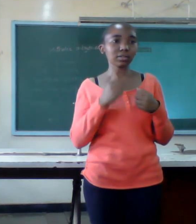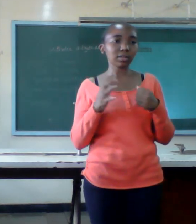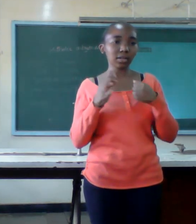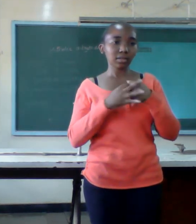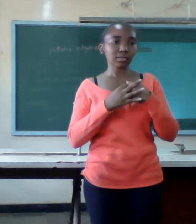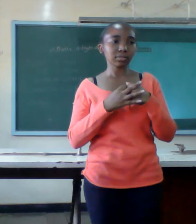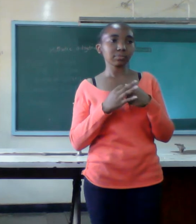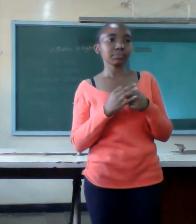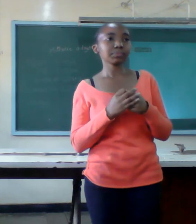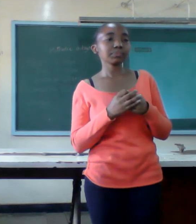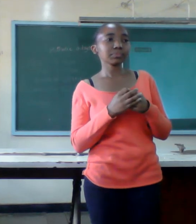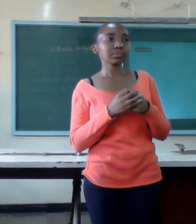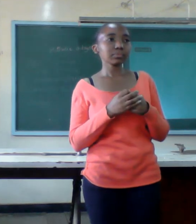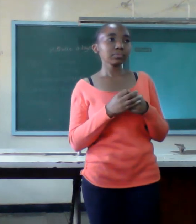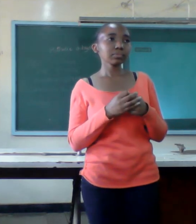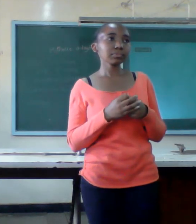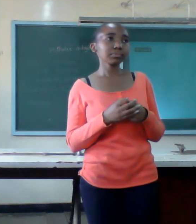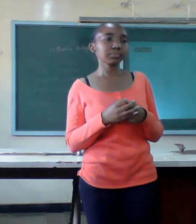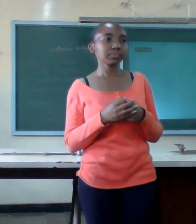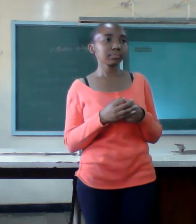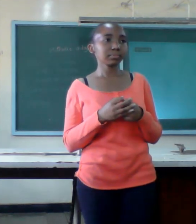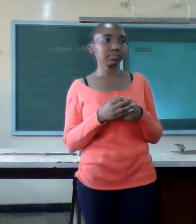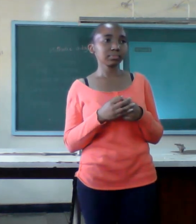getting married is taking a huge list